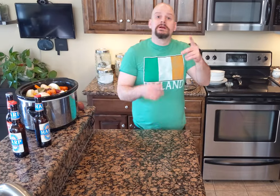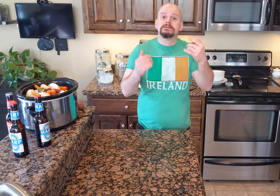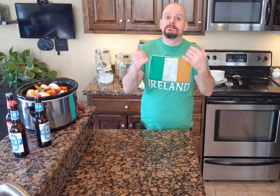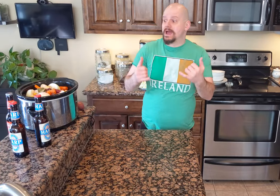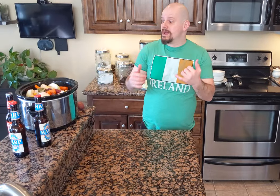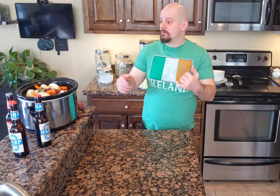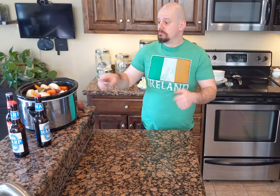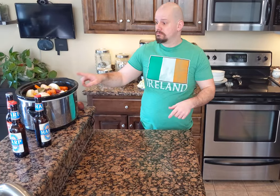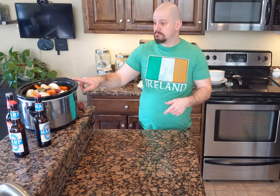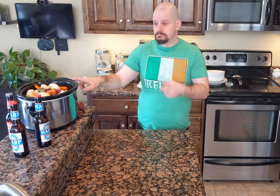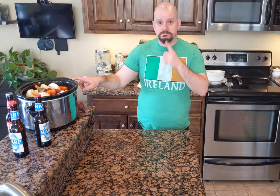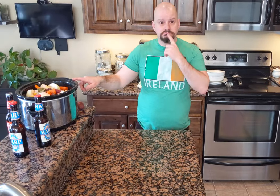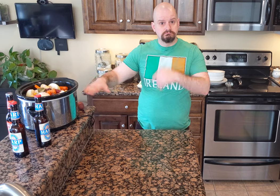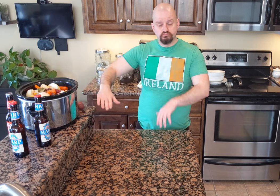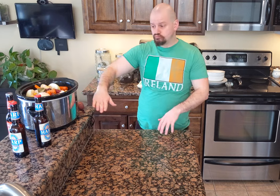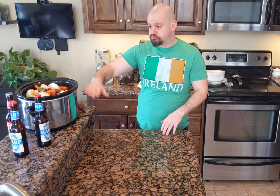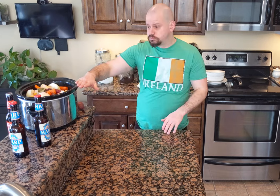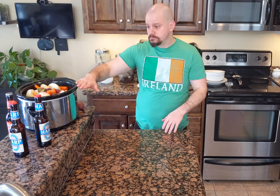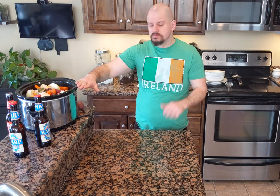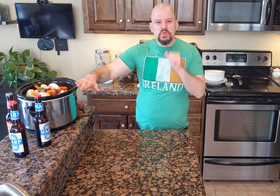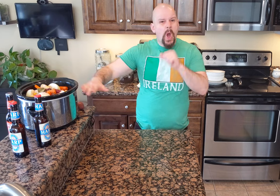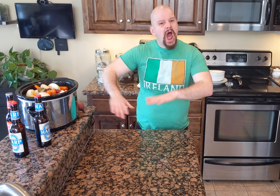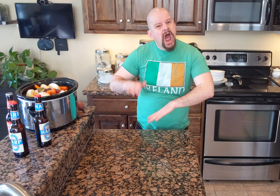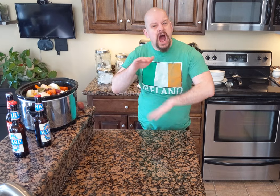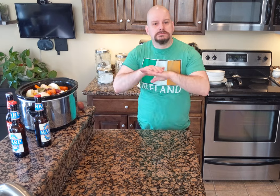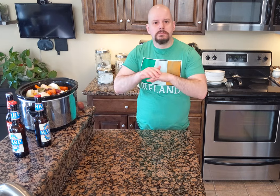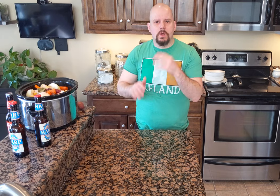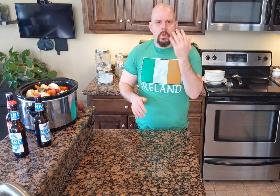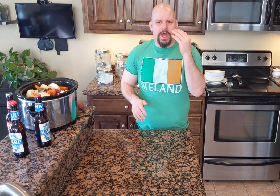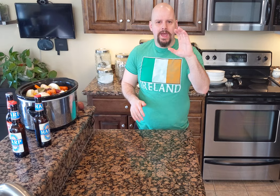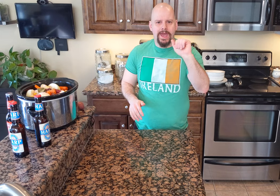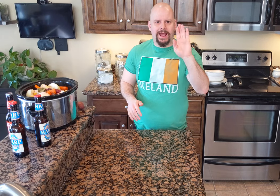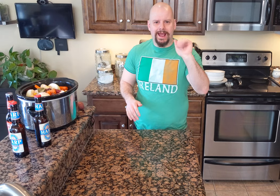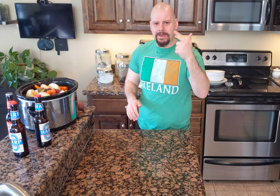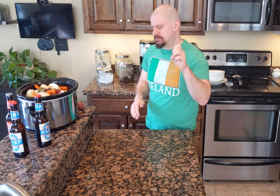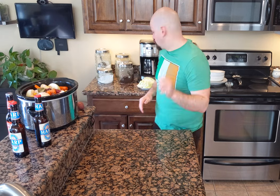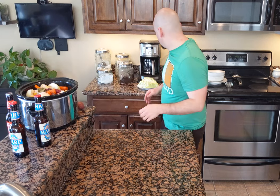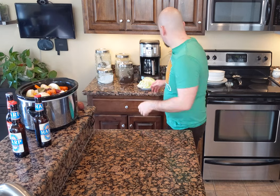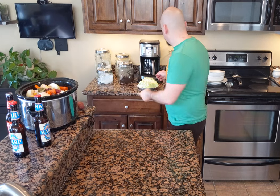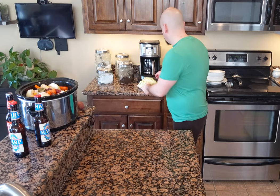Now, we're going fill it up -- but don't fill all the way up because of the cabbage.